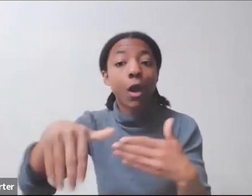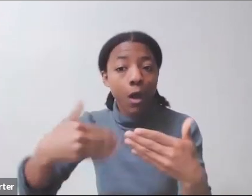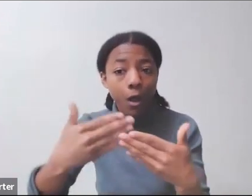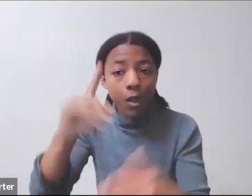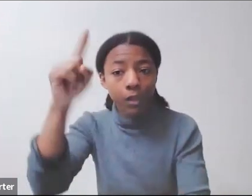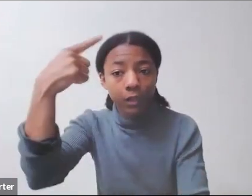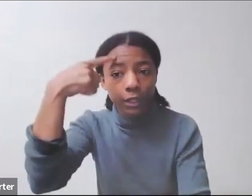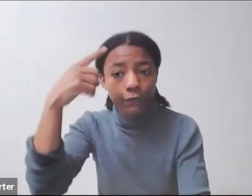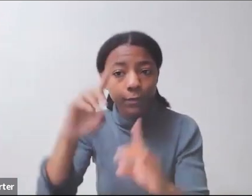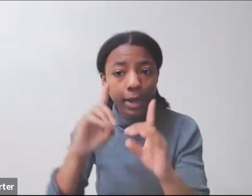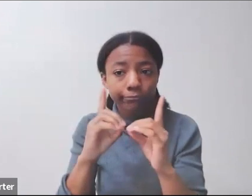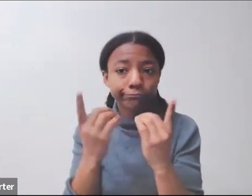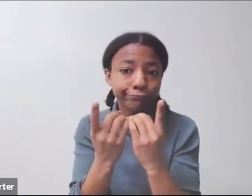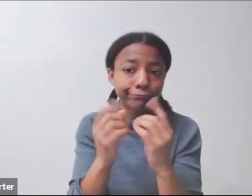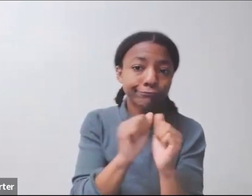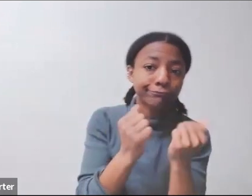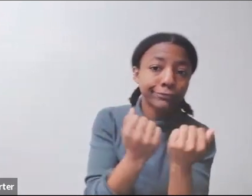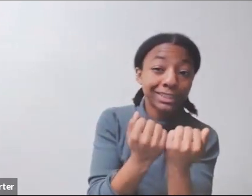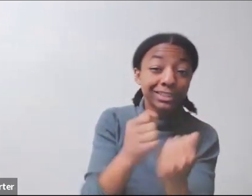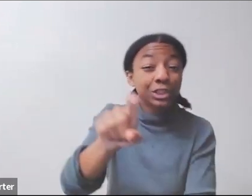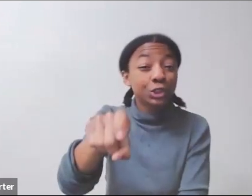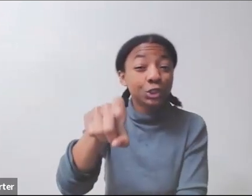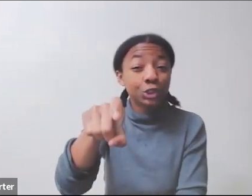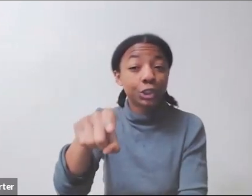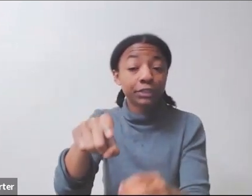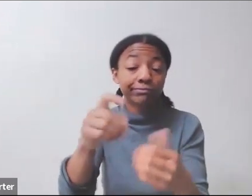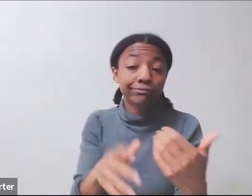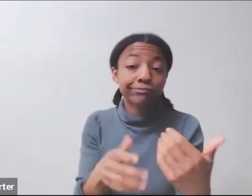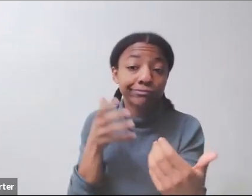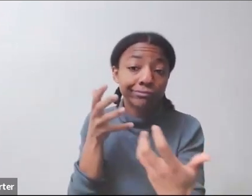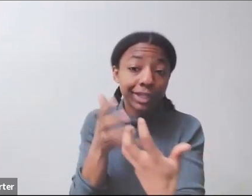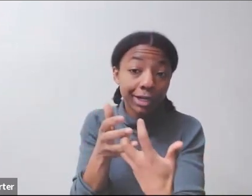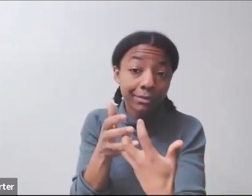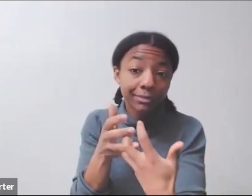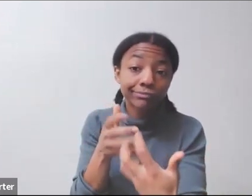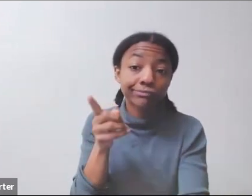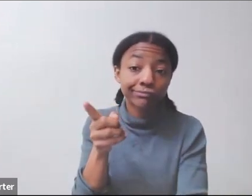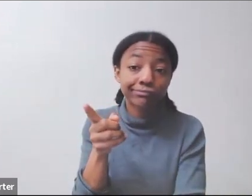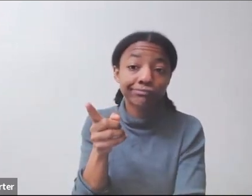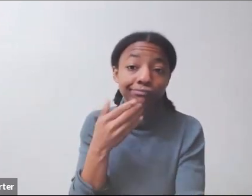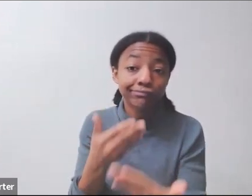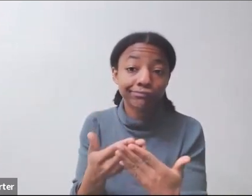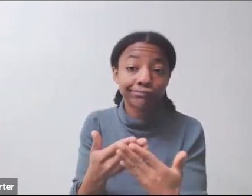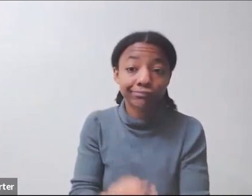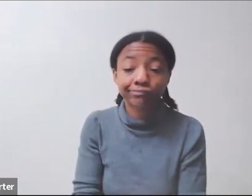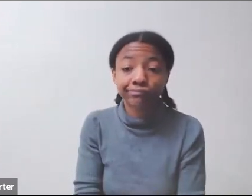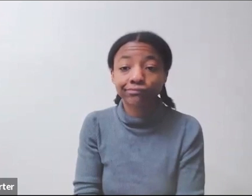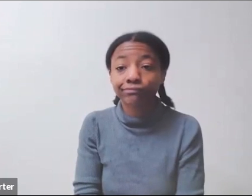I, again, wish I knew more about some of these other parts of the US government, but I think that probably our systems